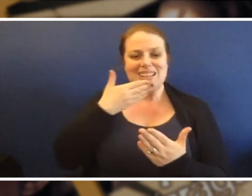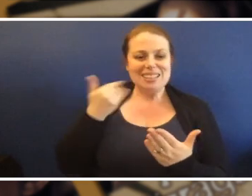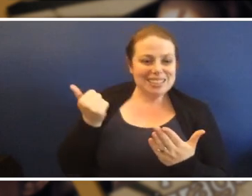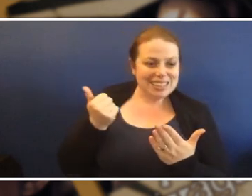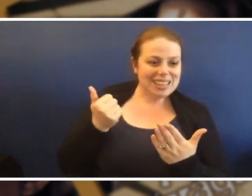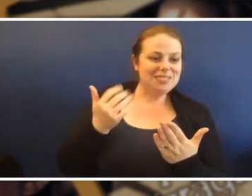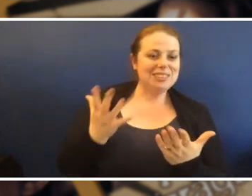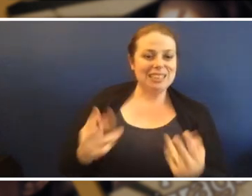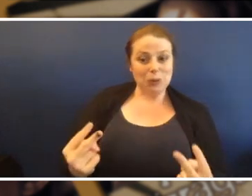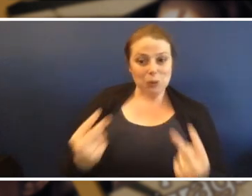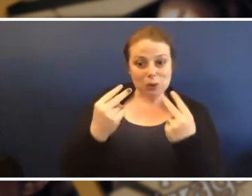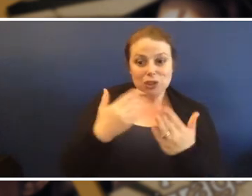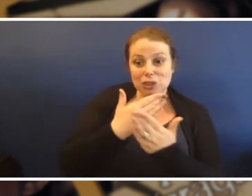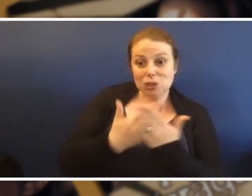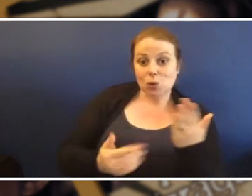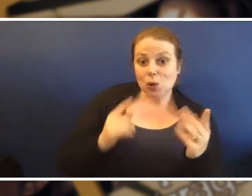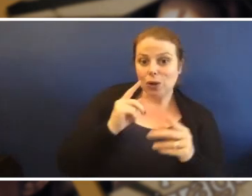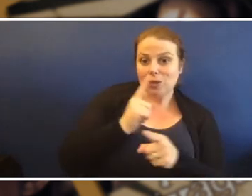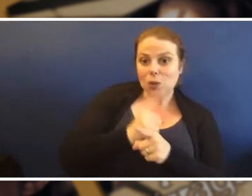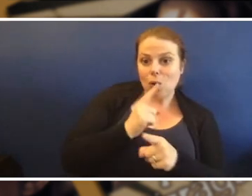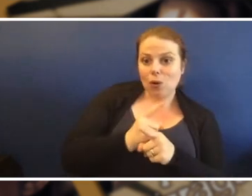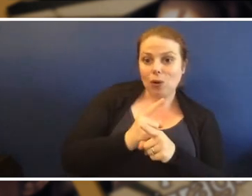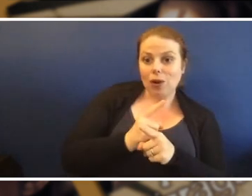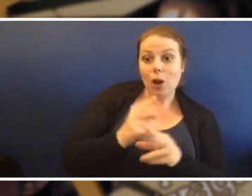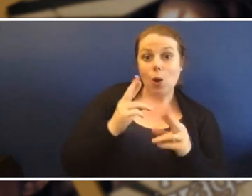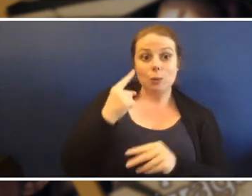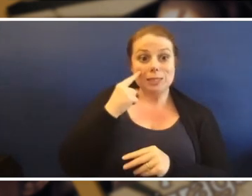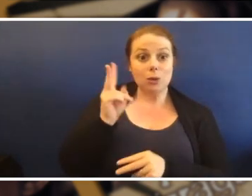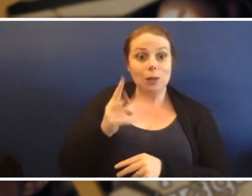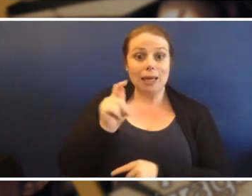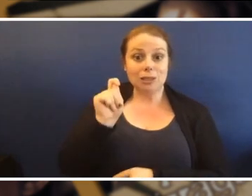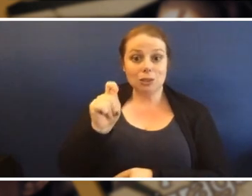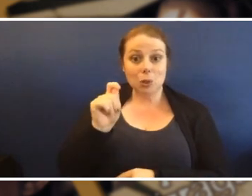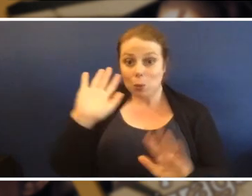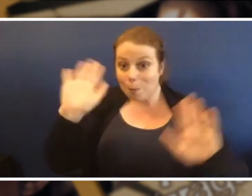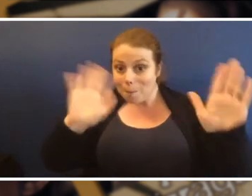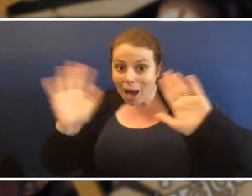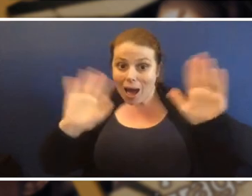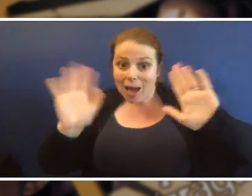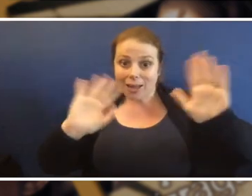Happy Storytelling everybody and we'll see you again soon. Bye-bye. Boori: Bye-bye.